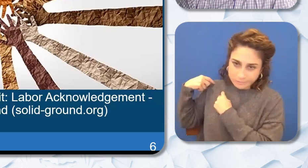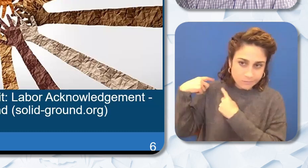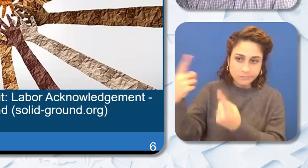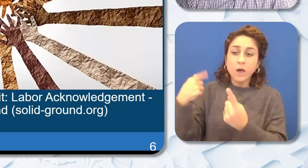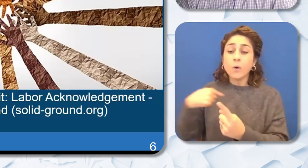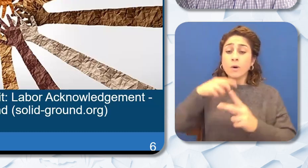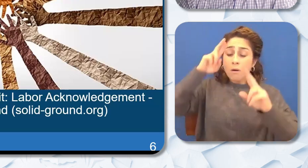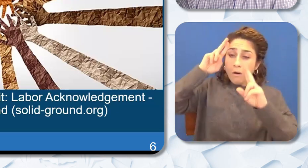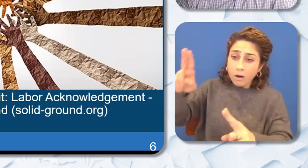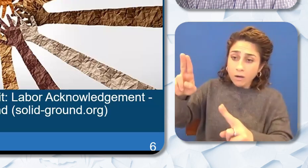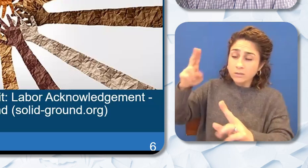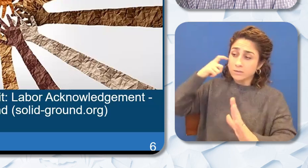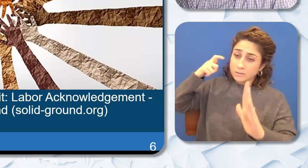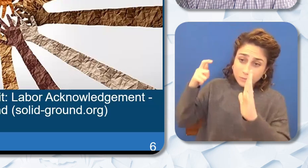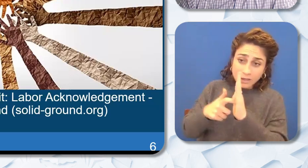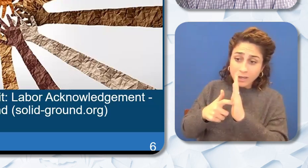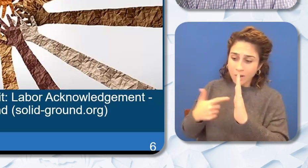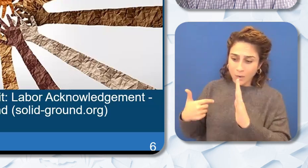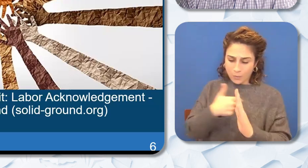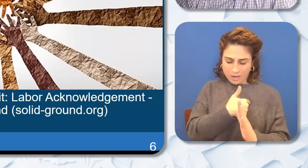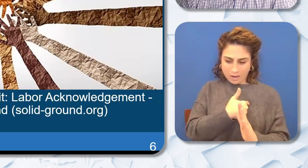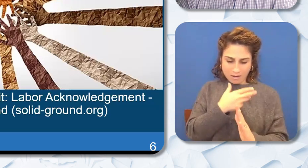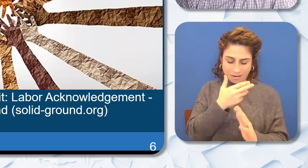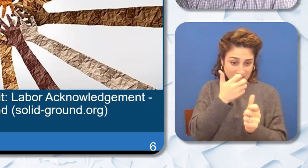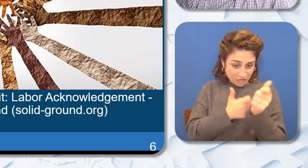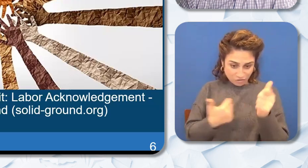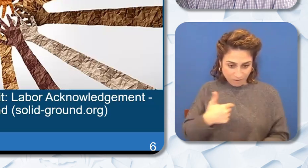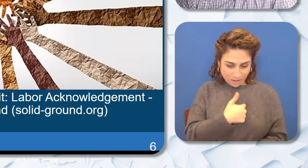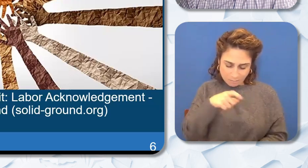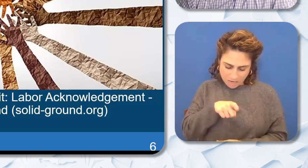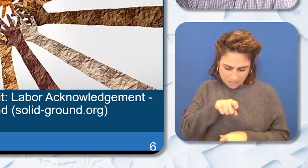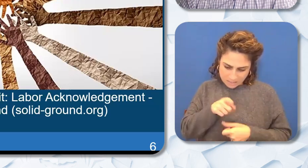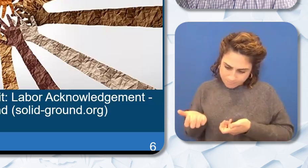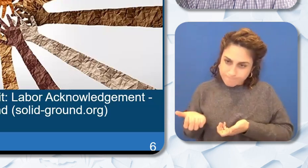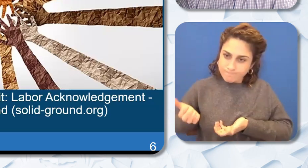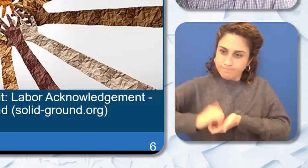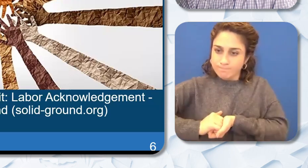and acknowledge that we and every single one of us must work in solidarity with indigenous